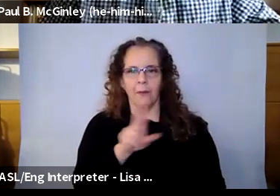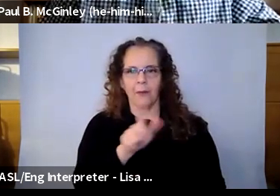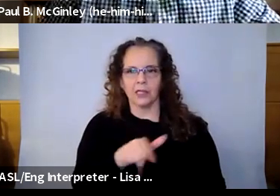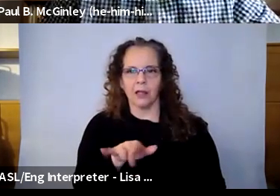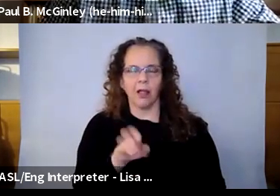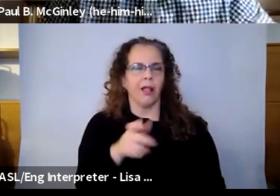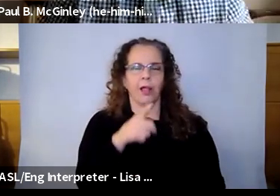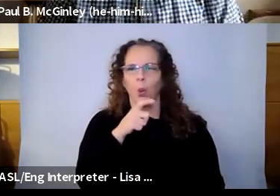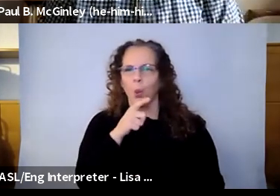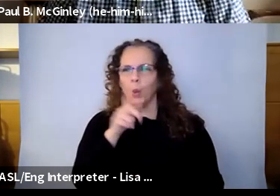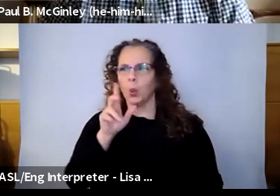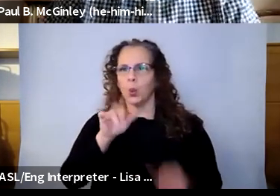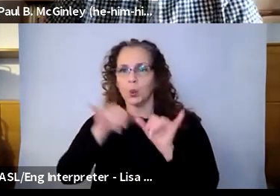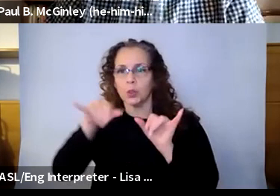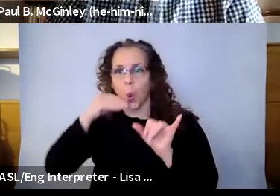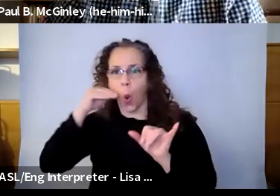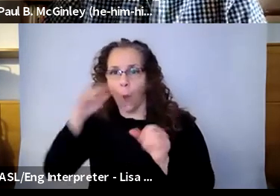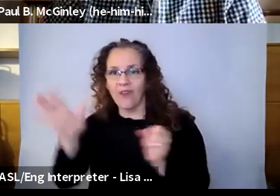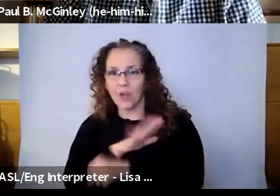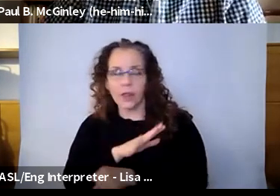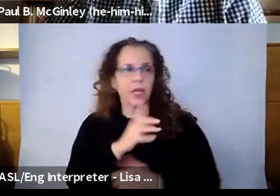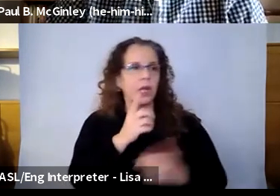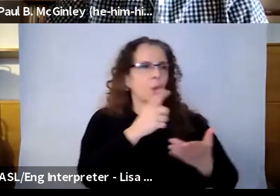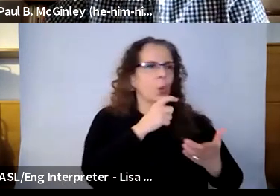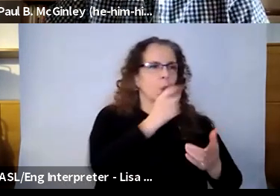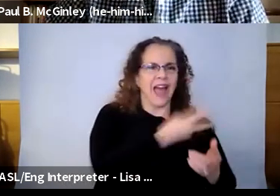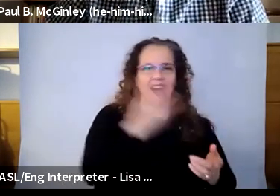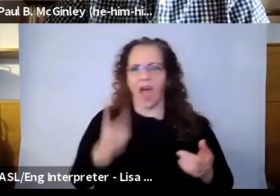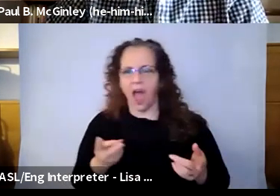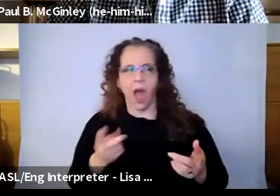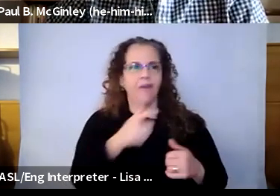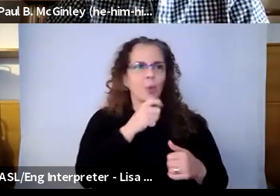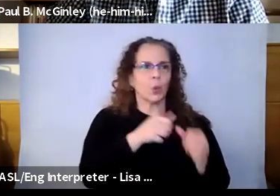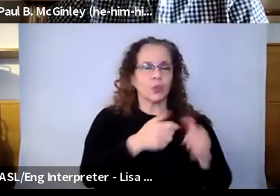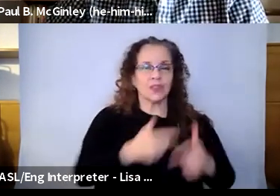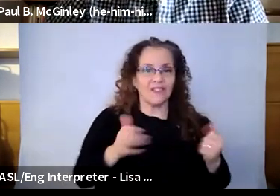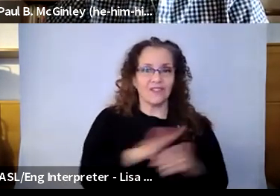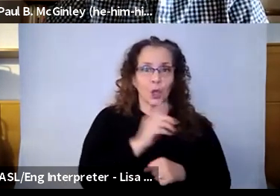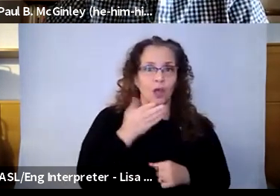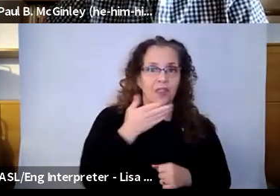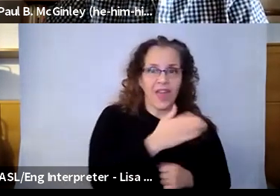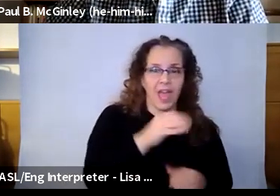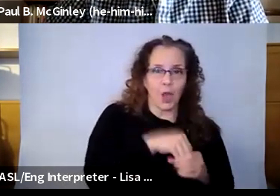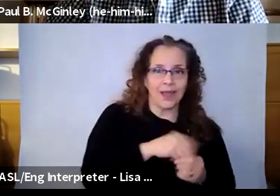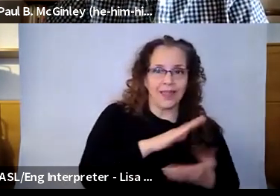sometimes in school, sometimes not, and there's cohorts A, B, C, and D, and you can put these kids together, but not these